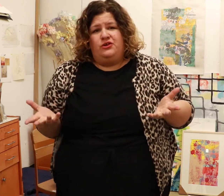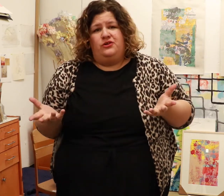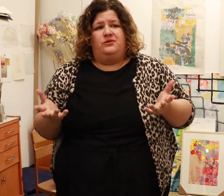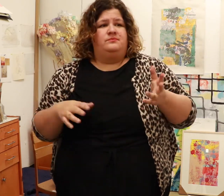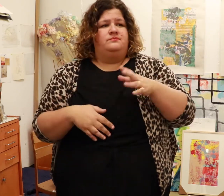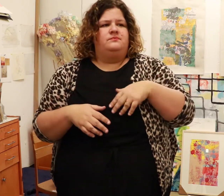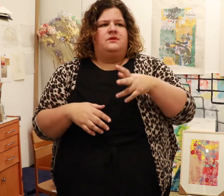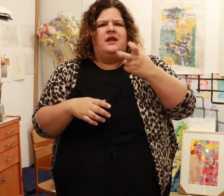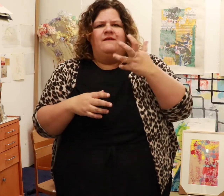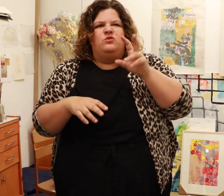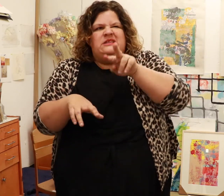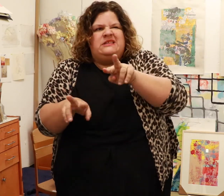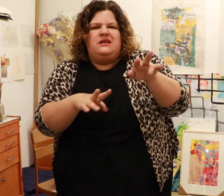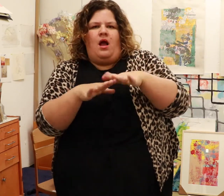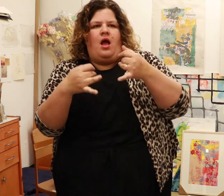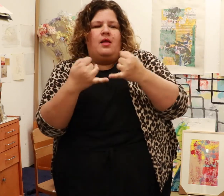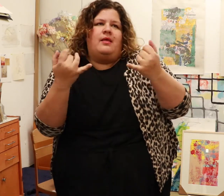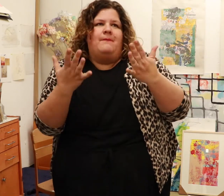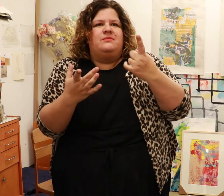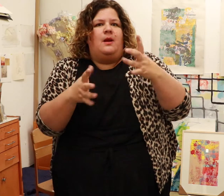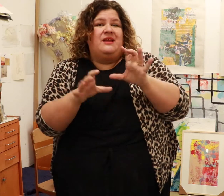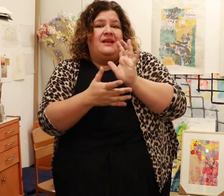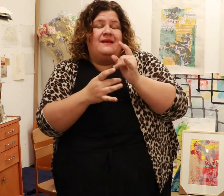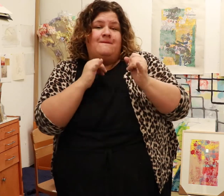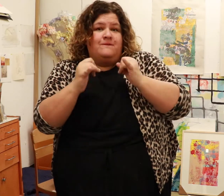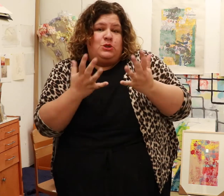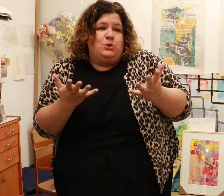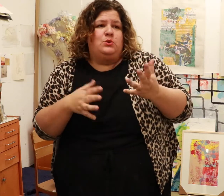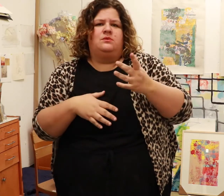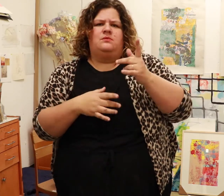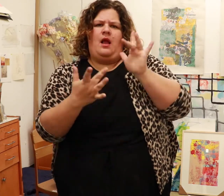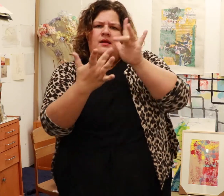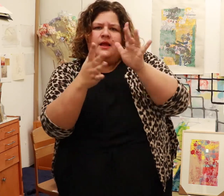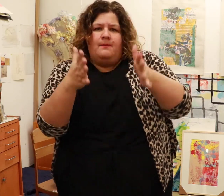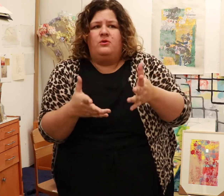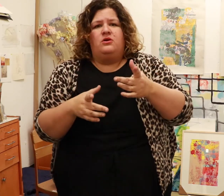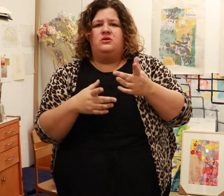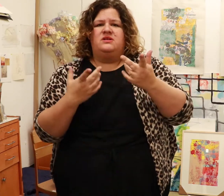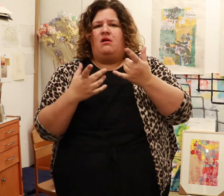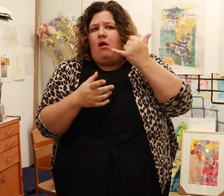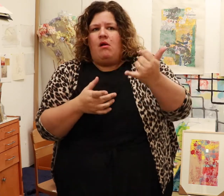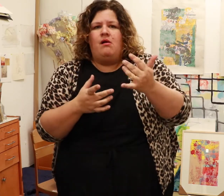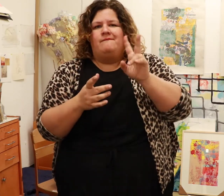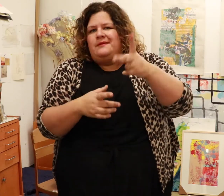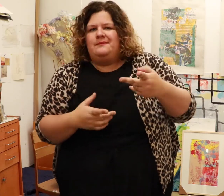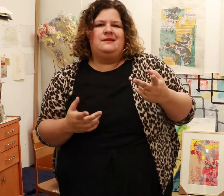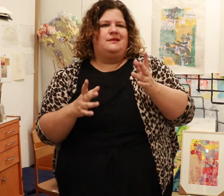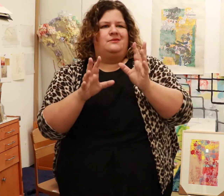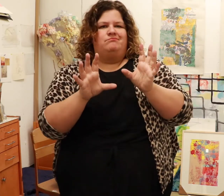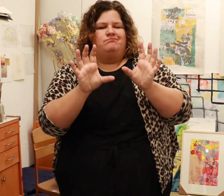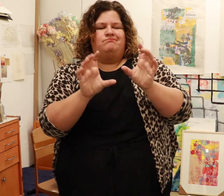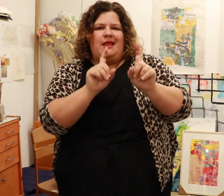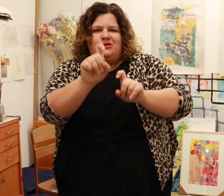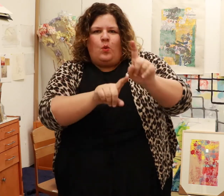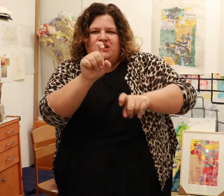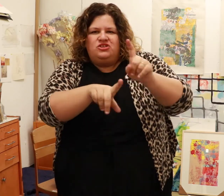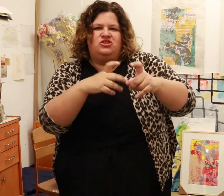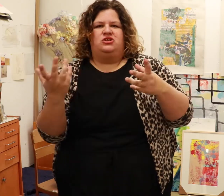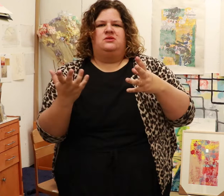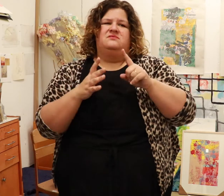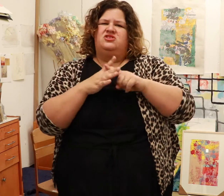look online for interviews, contact potential mentors and ask them questions.